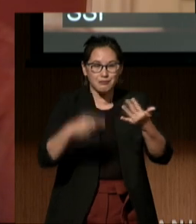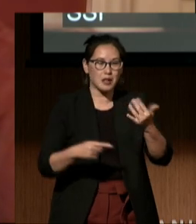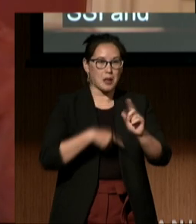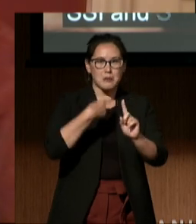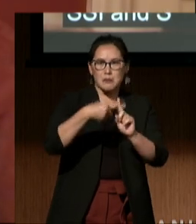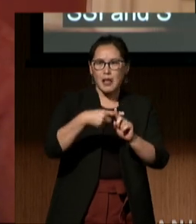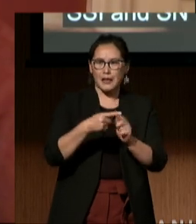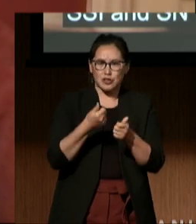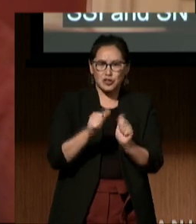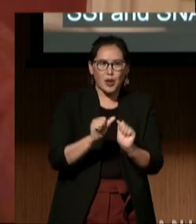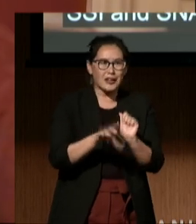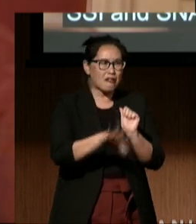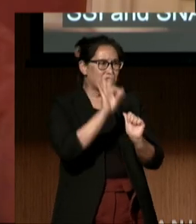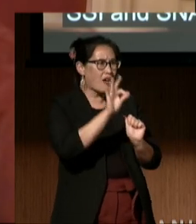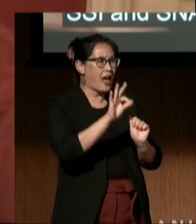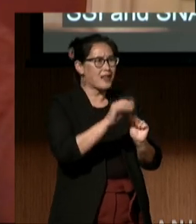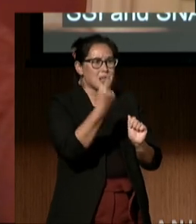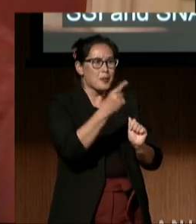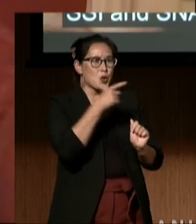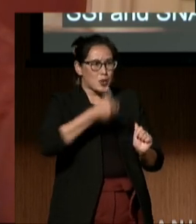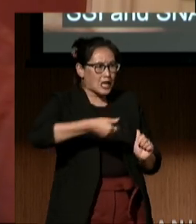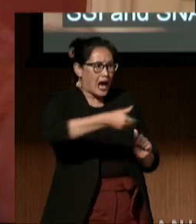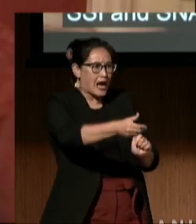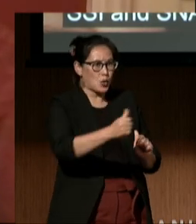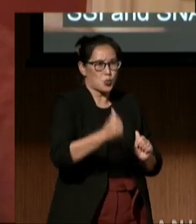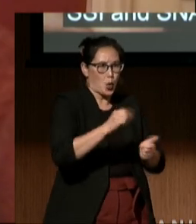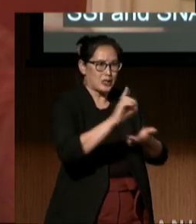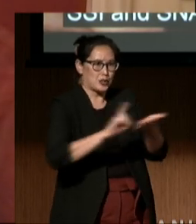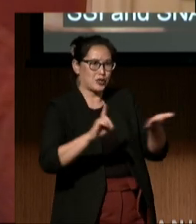who wouldn't discriminate against them for their disability.